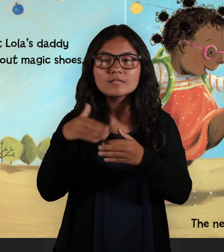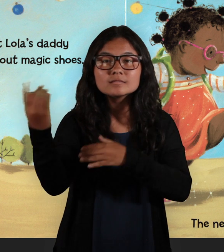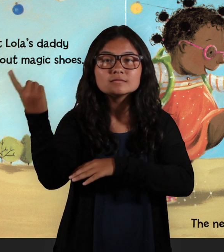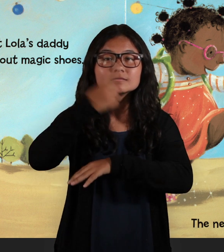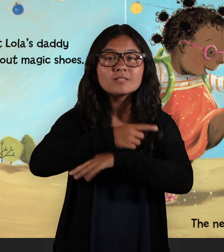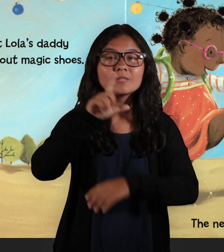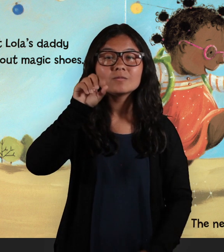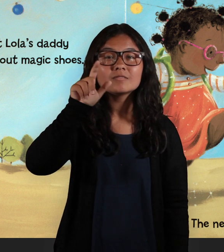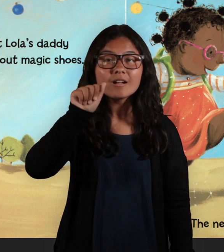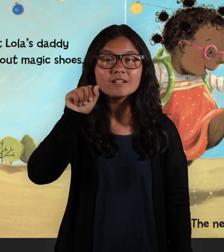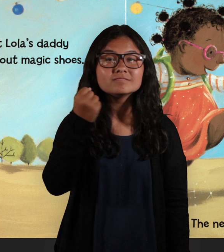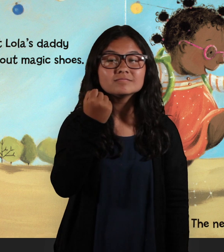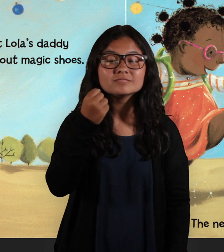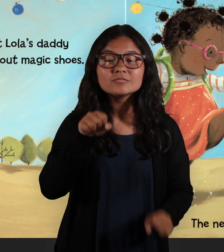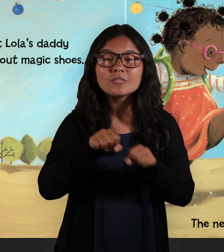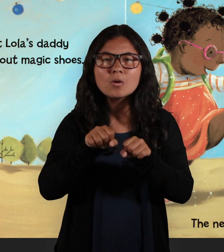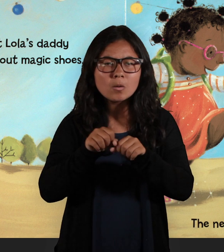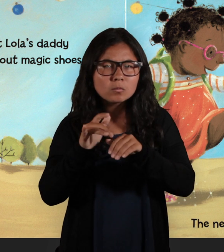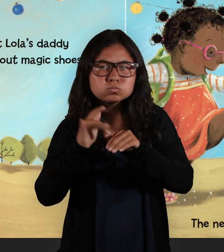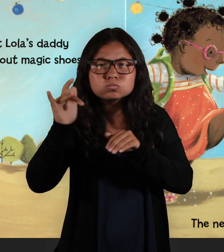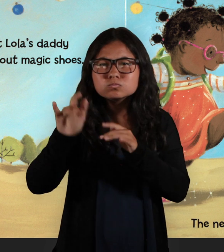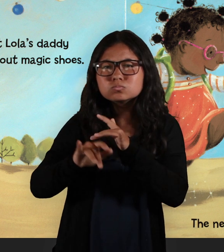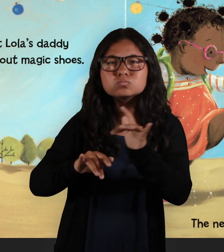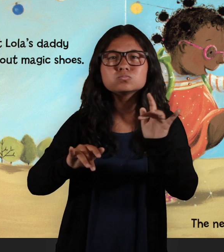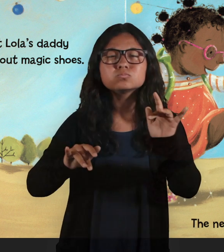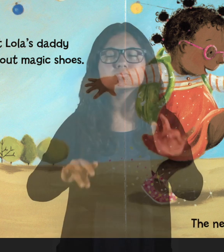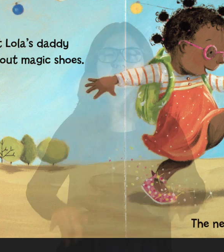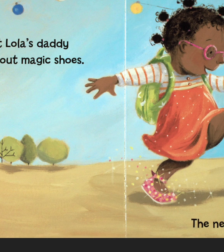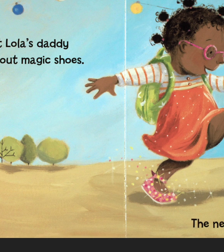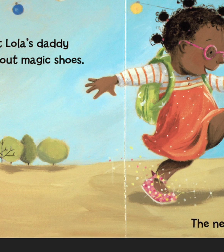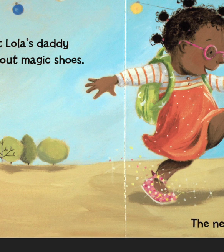The next day Lola's shoes sparkle.